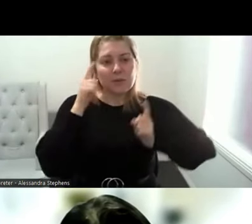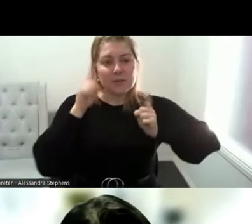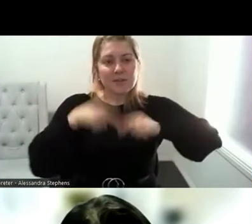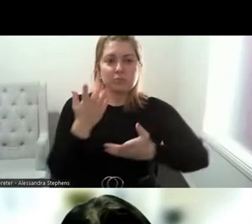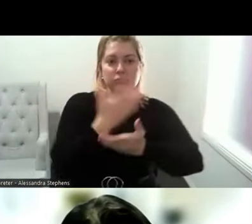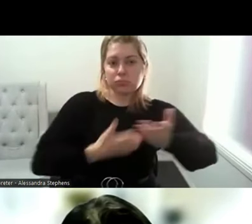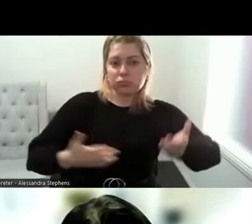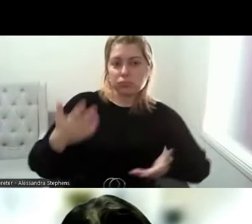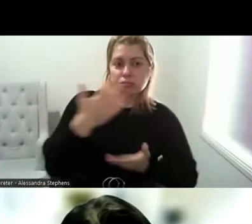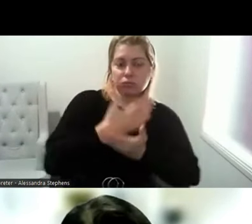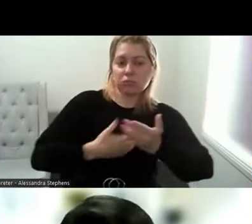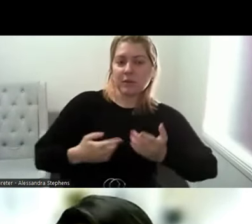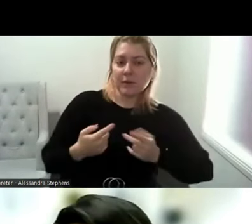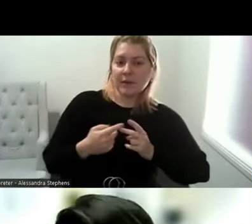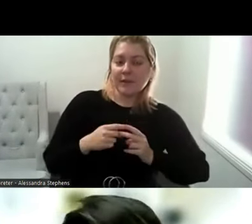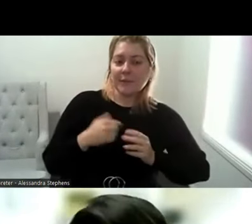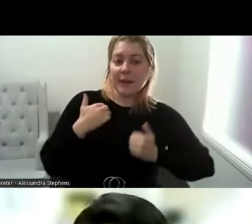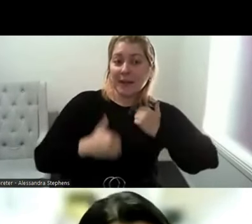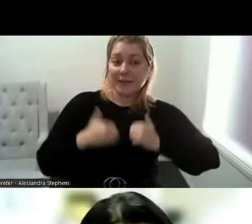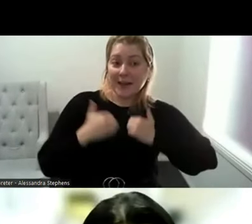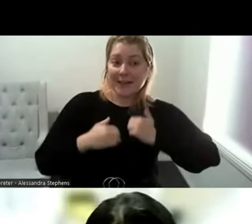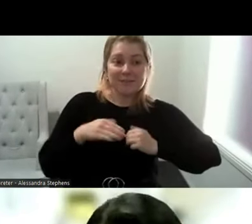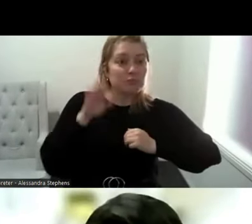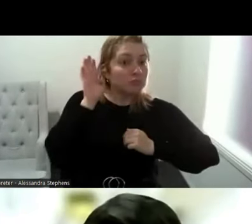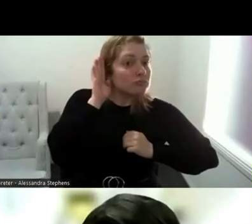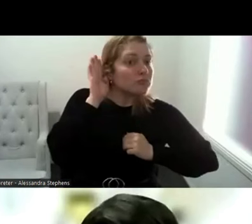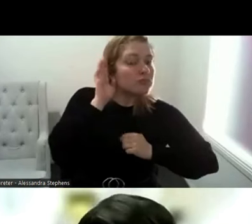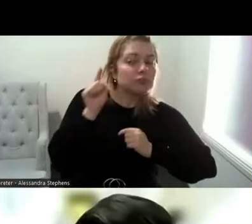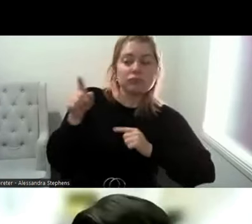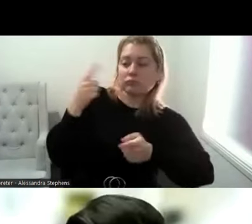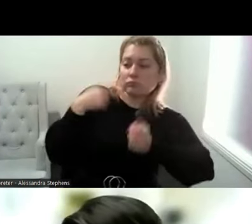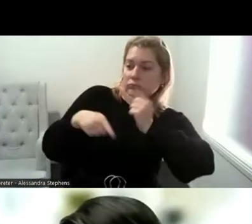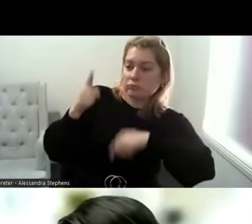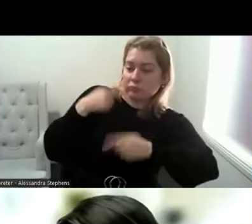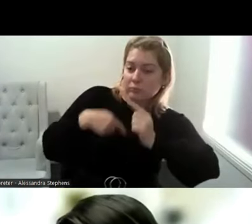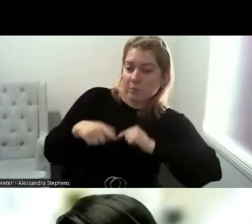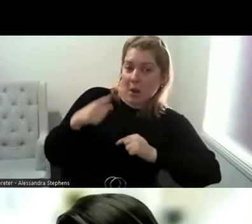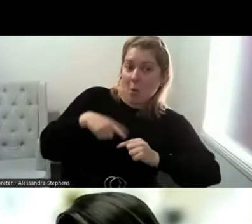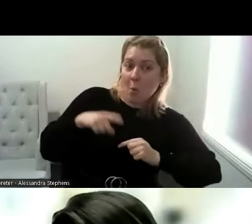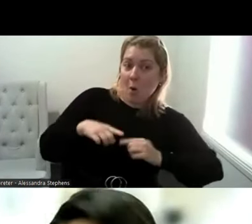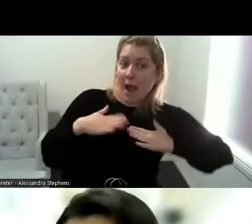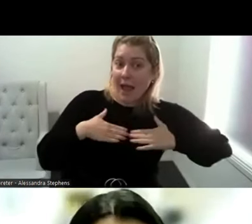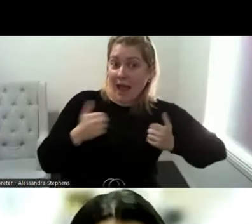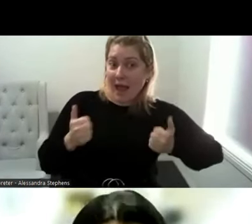I'm looking forward to hearing from you all, about why her health matters and her pleasure matters.